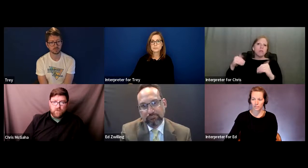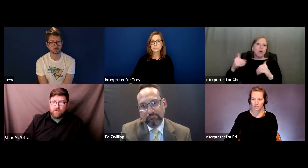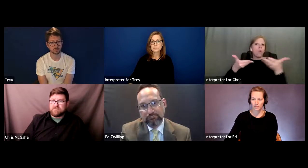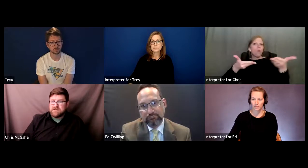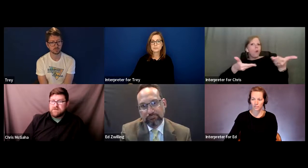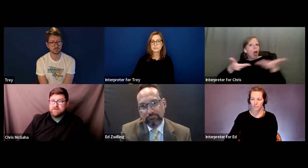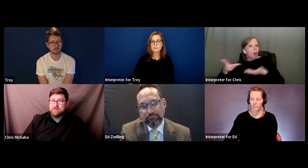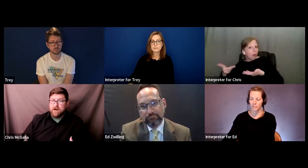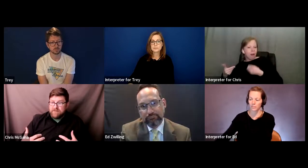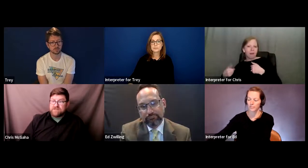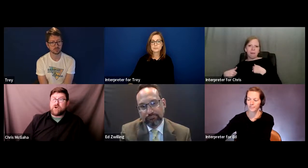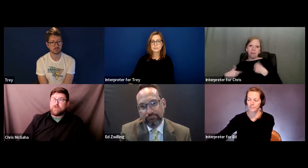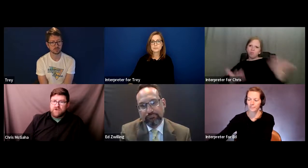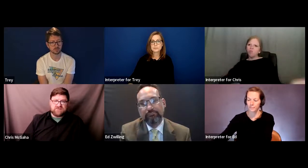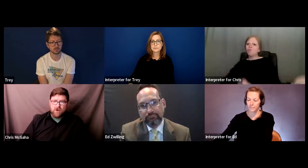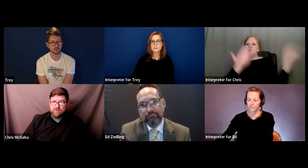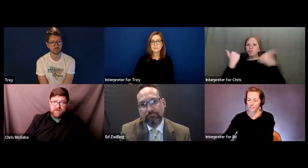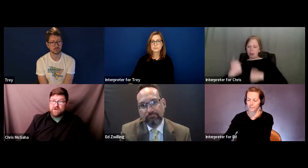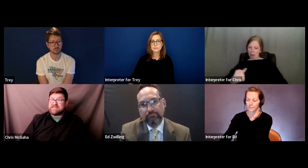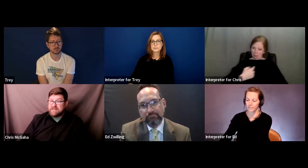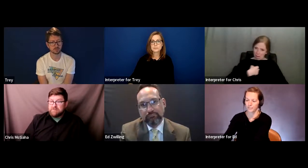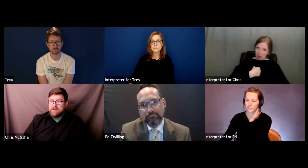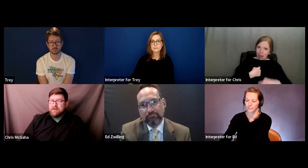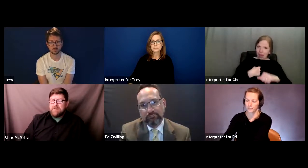student, welcomed the interpreter as part of their team.